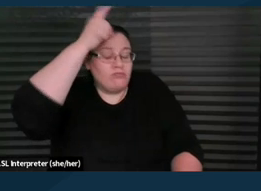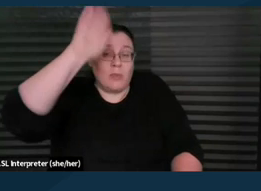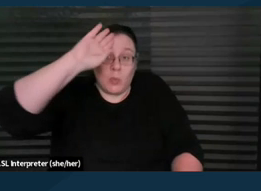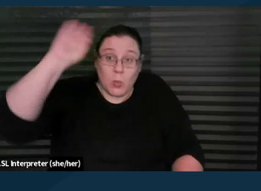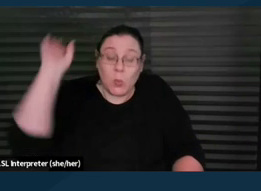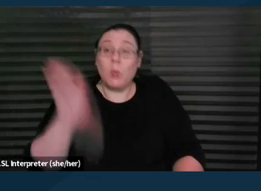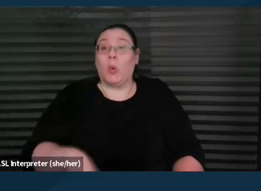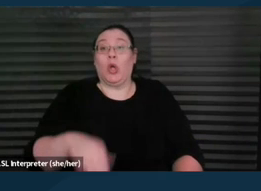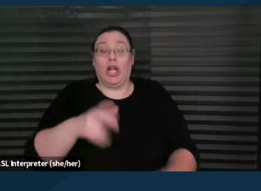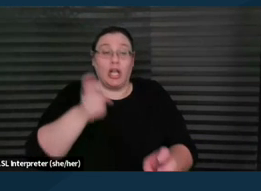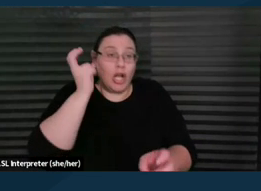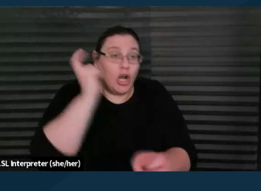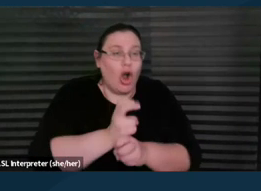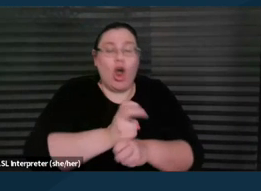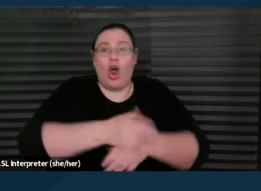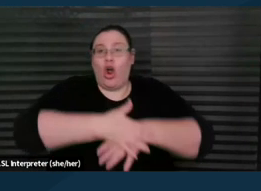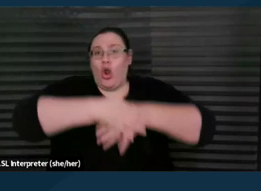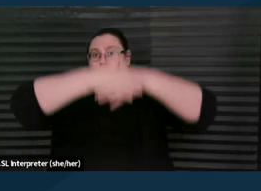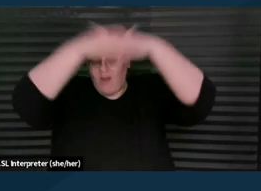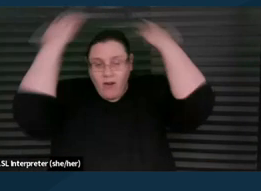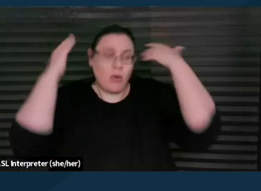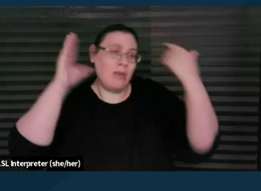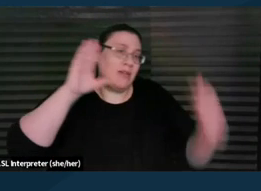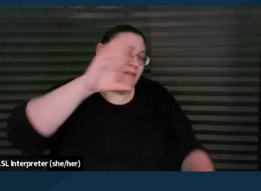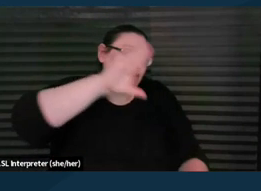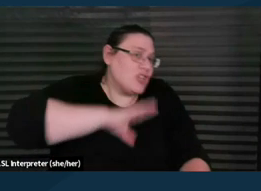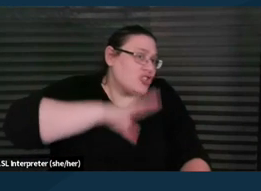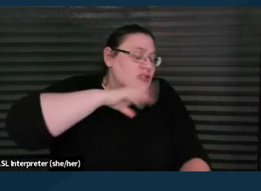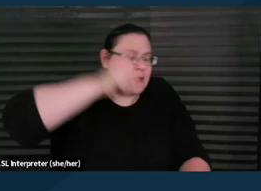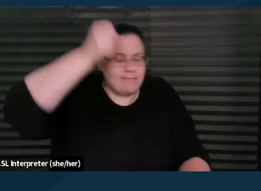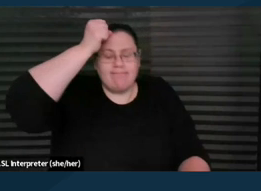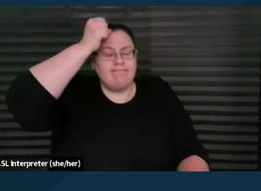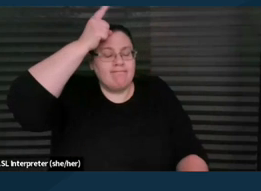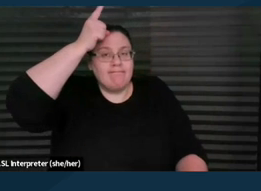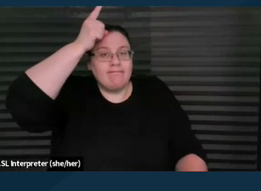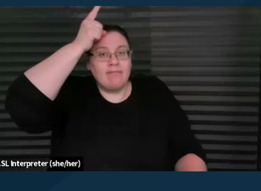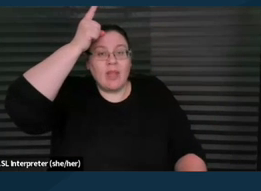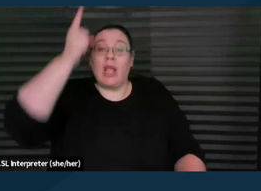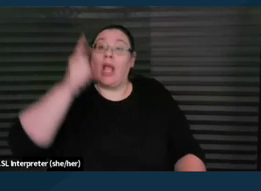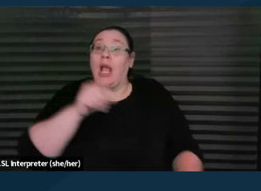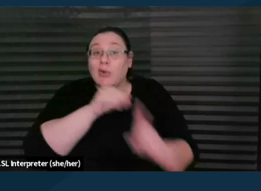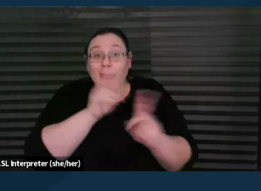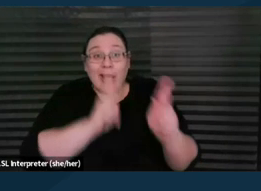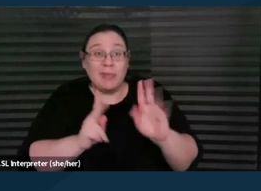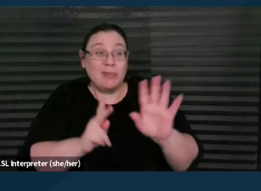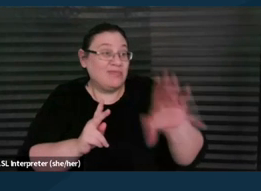and overwhelming and frustrating and that, you know, reminding people that there is no mandate